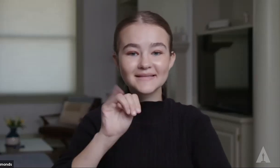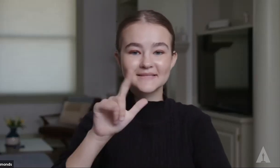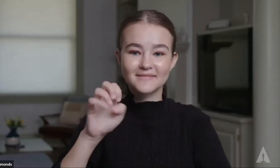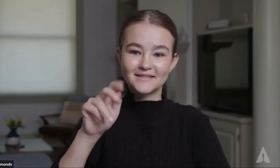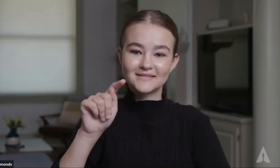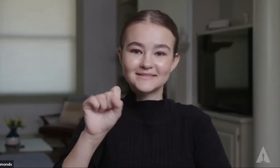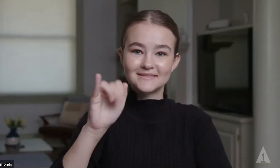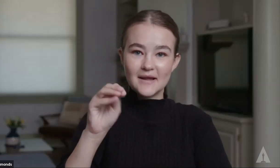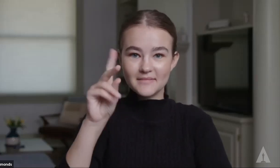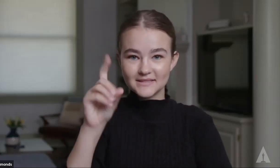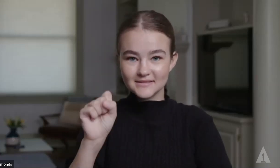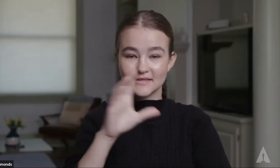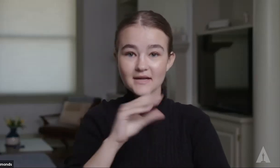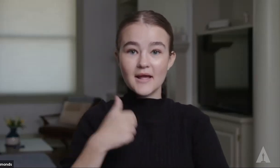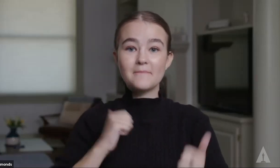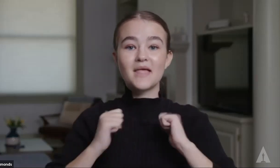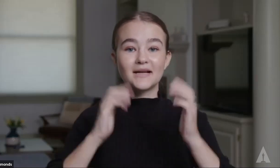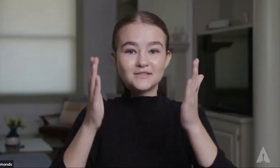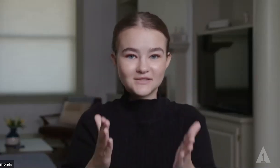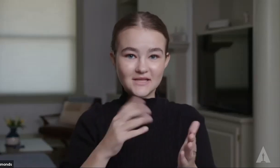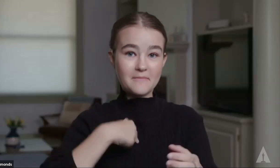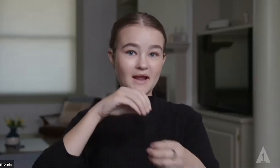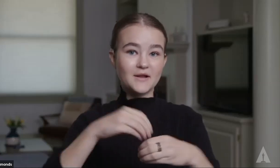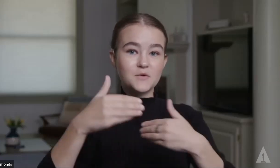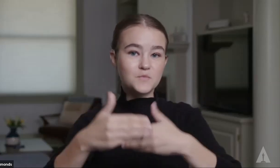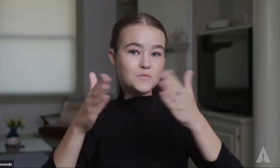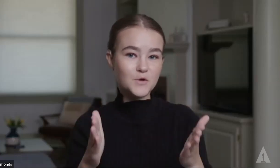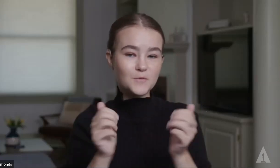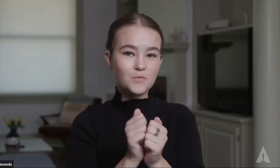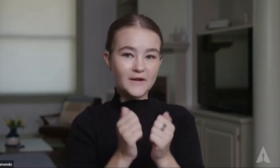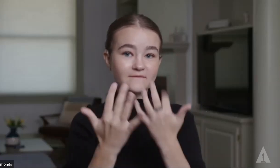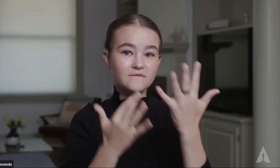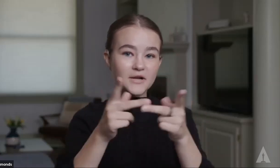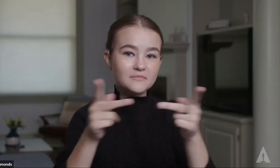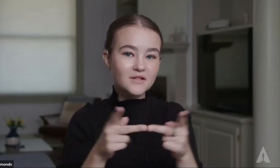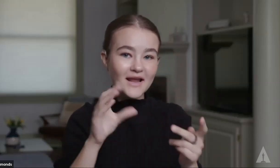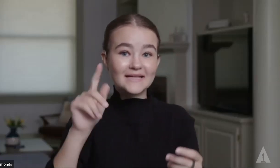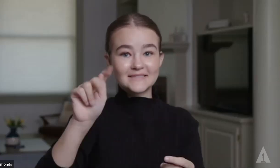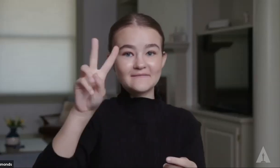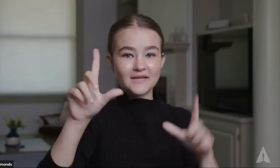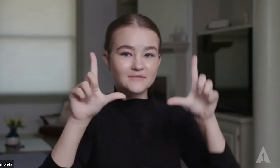My name is Millicent Simmonds, and I'm an actress. Currently I'm sitting in a room with a fireplace